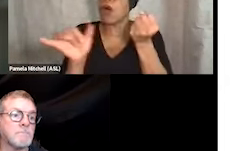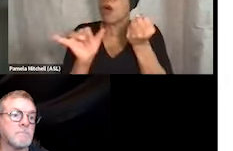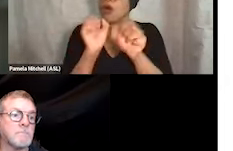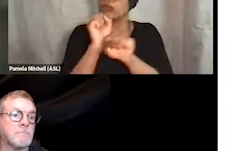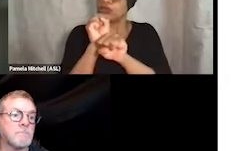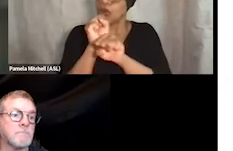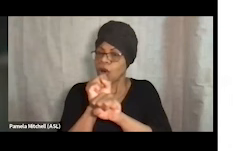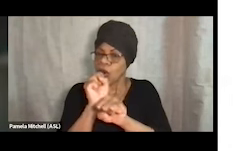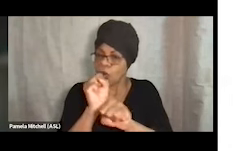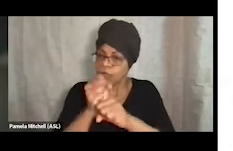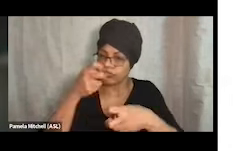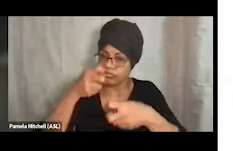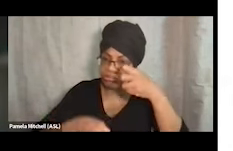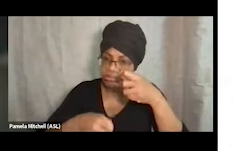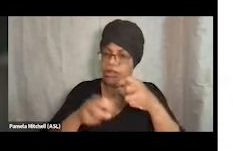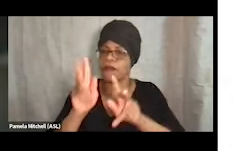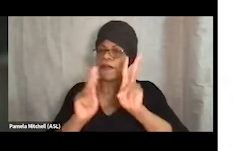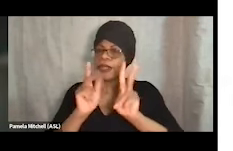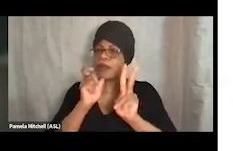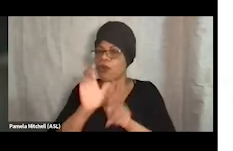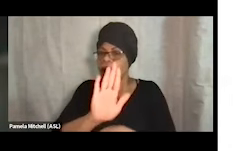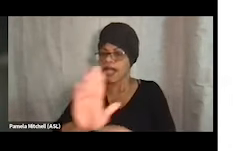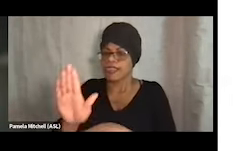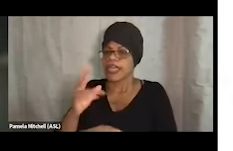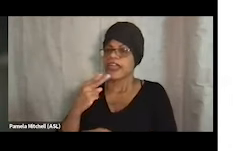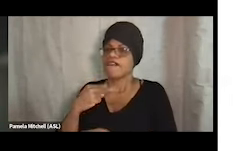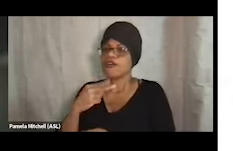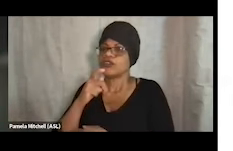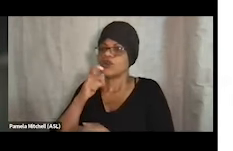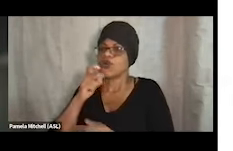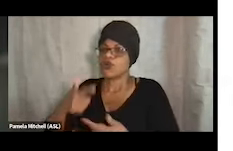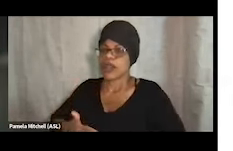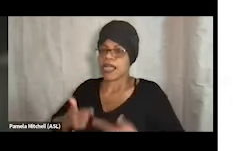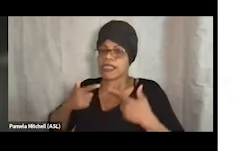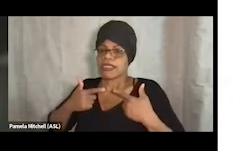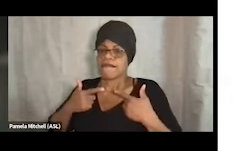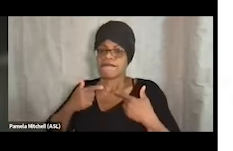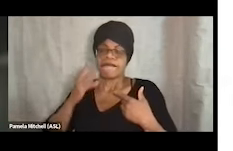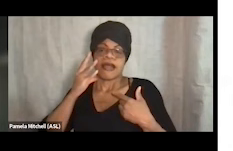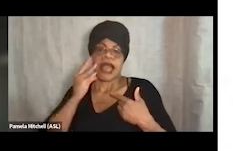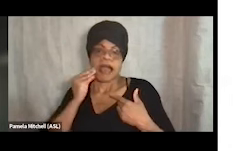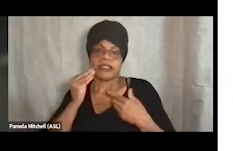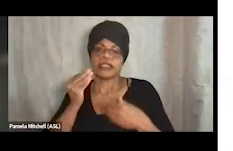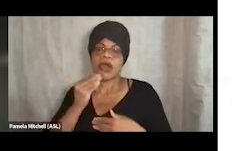we uplift the voices of people who have lived expertise in homelessness and all of the things that we talk about.